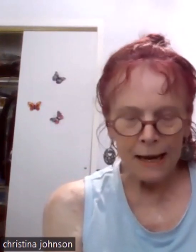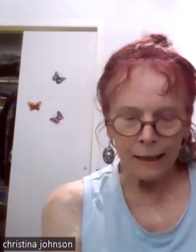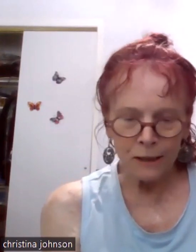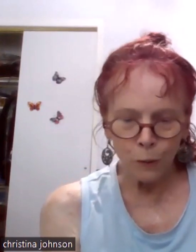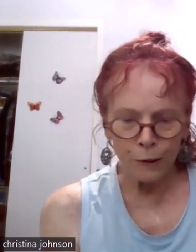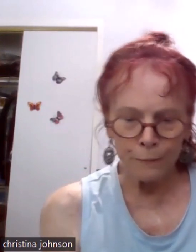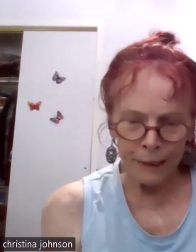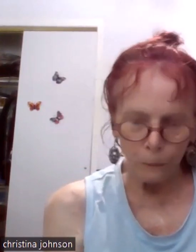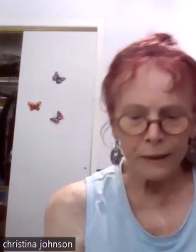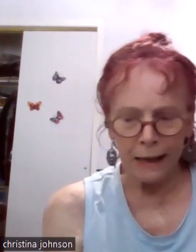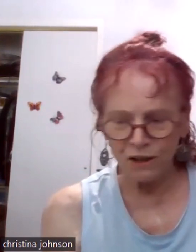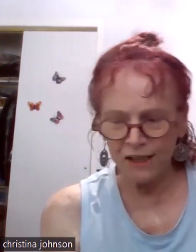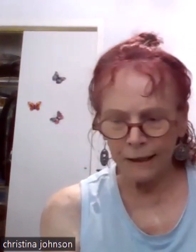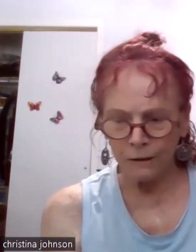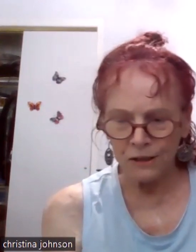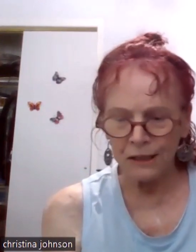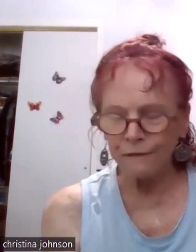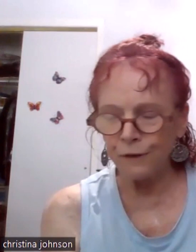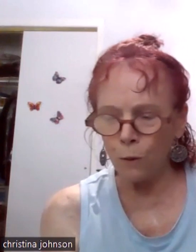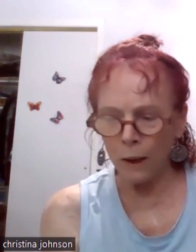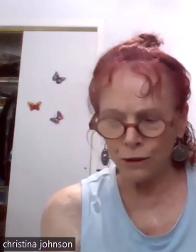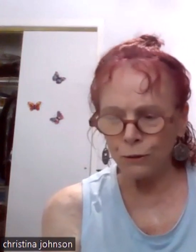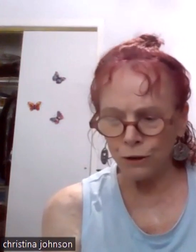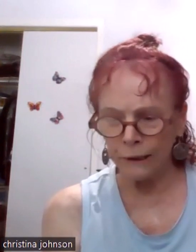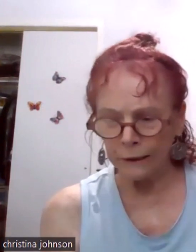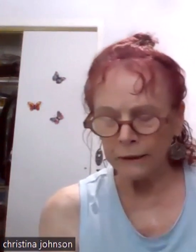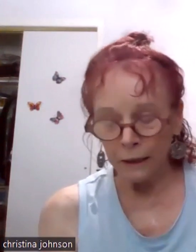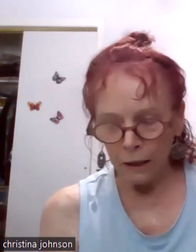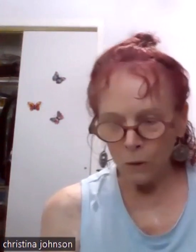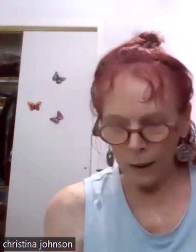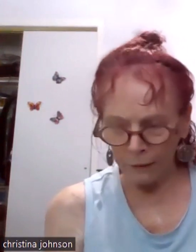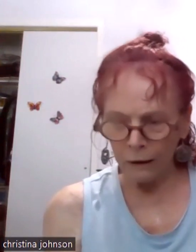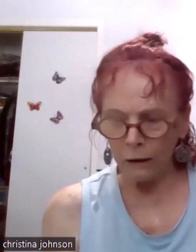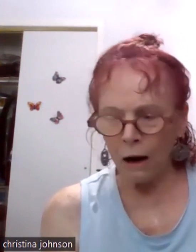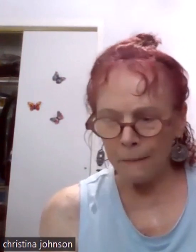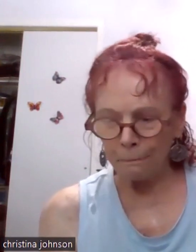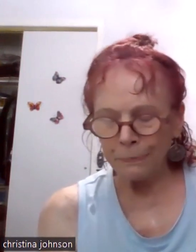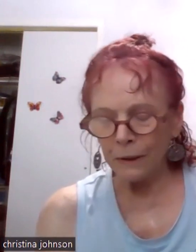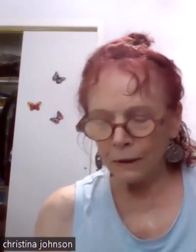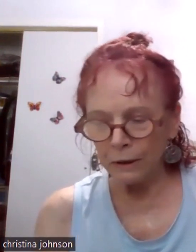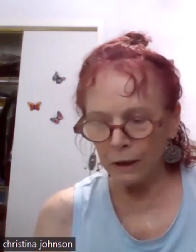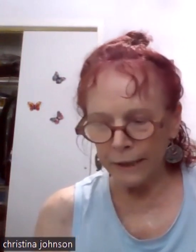And it's where you meet with legislators if you want to join while they're